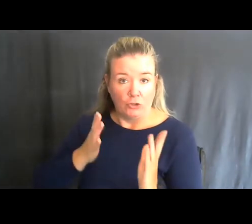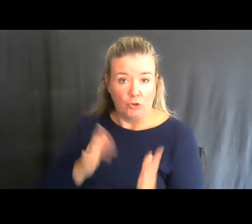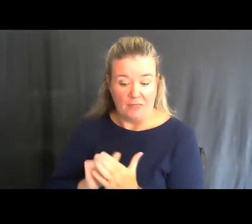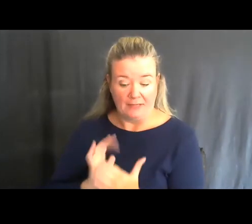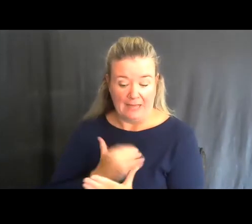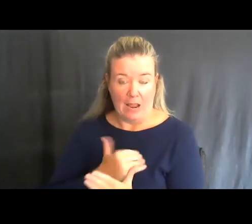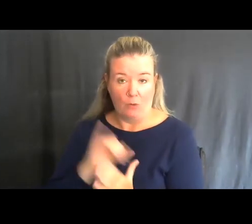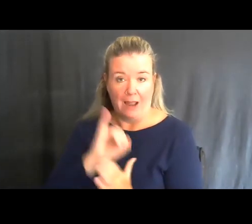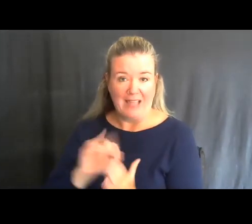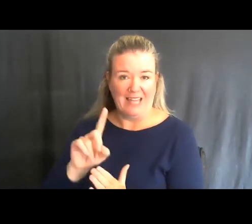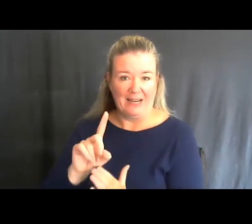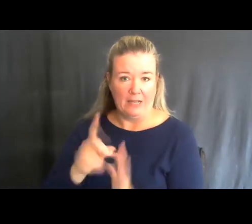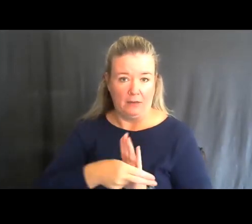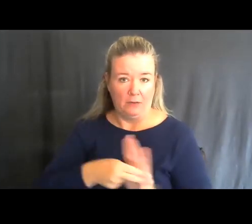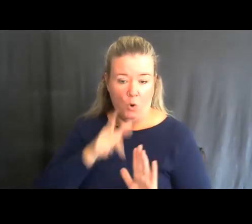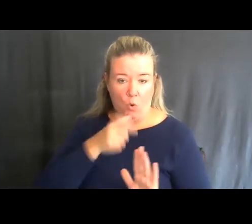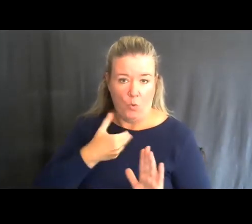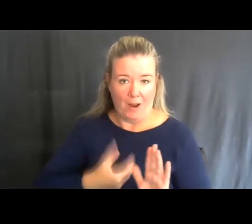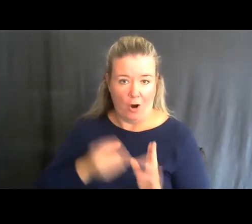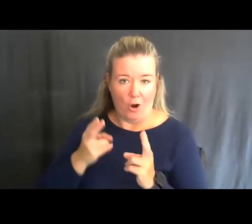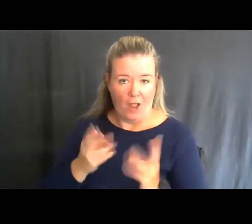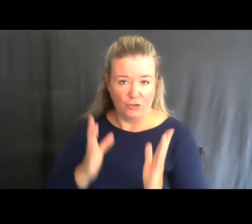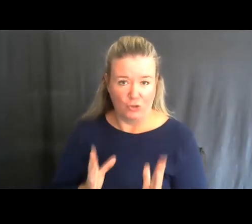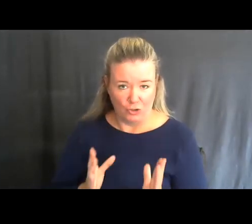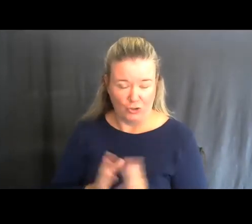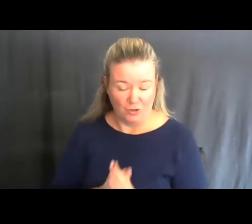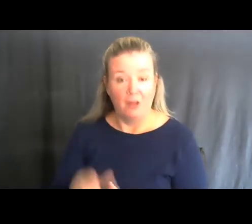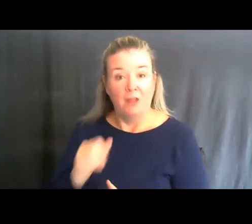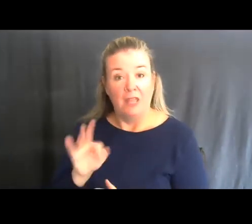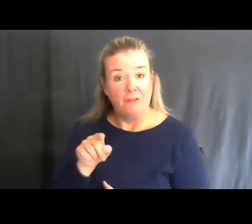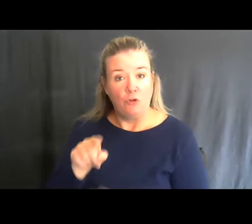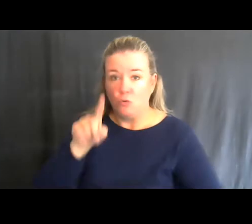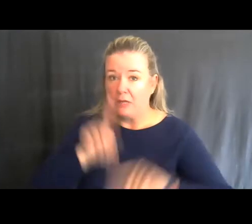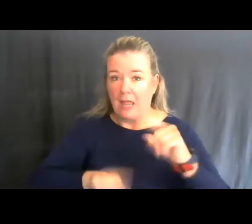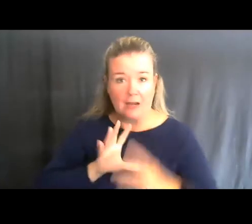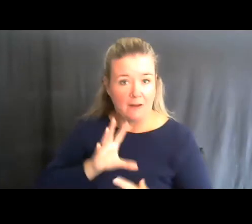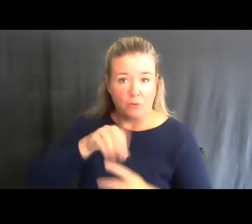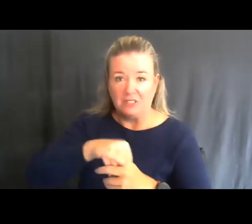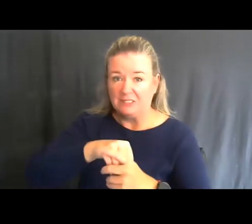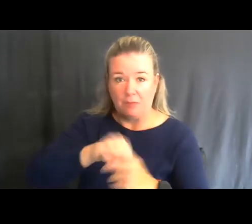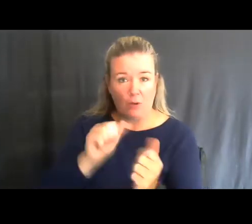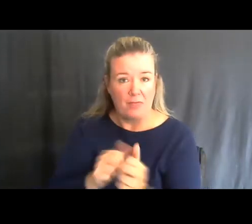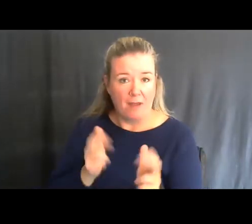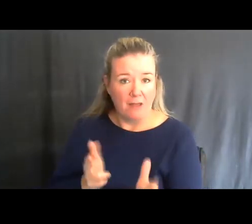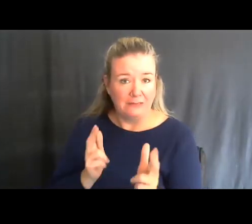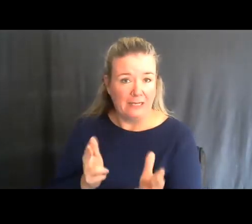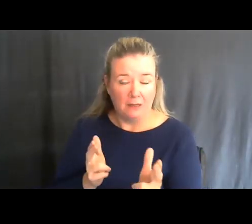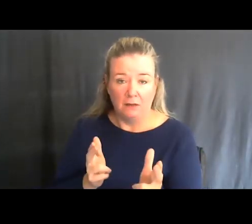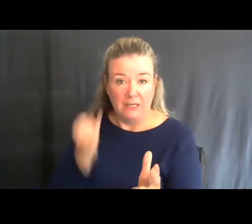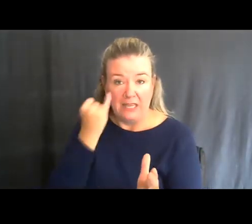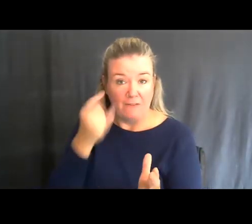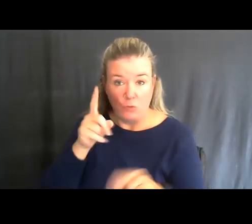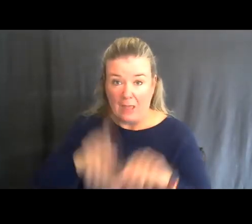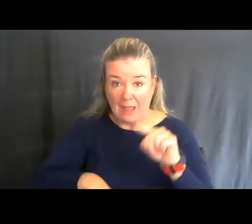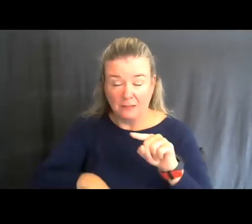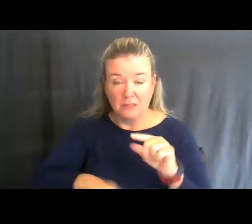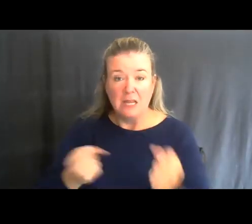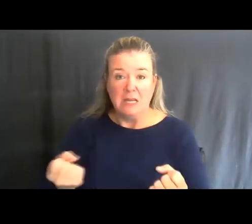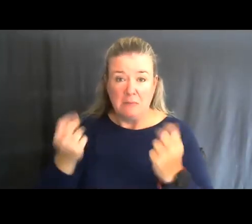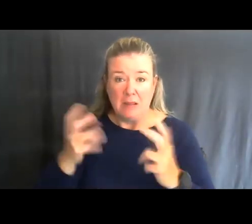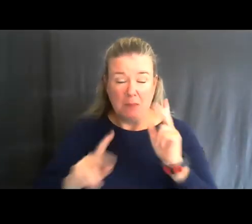It's who we are, and if you can't participate in hunting, a lot of people would feel like,